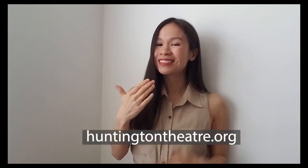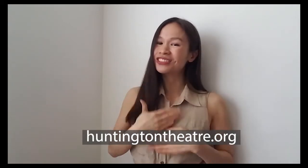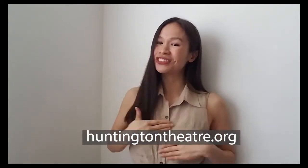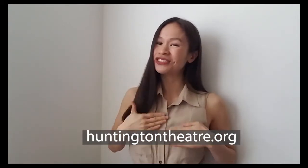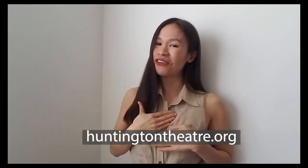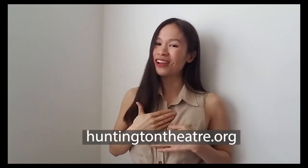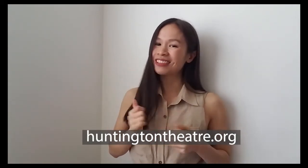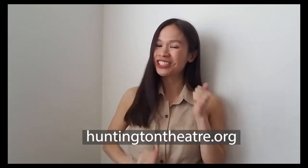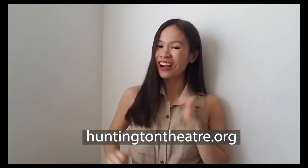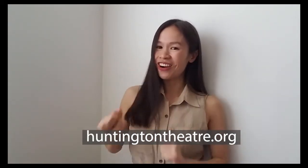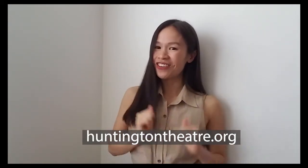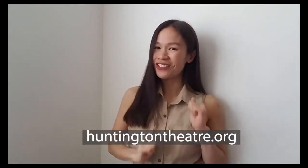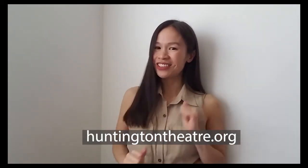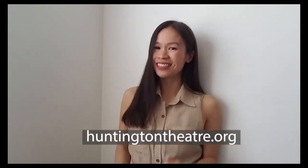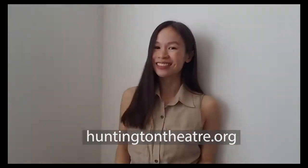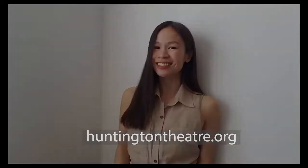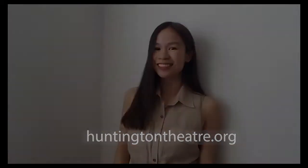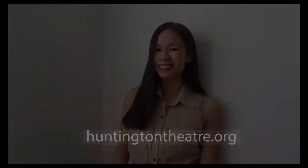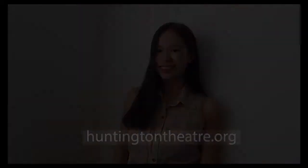Thanks for watching and enjoy the show!